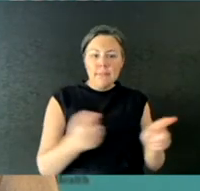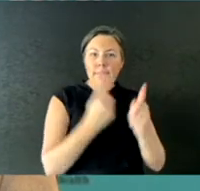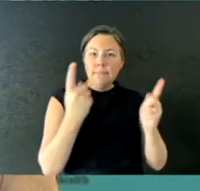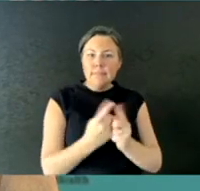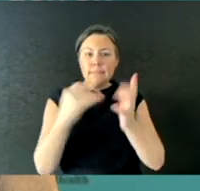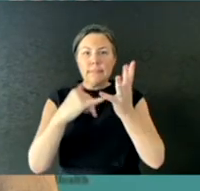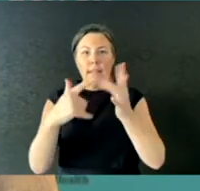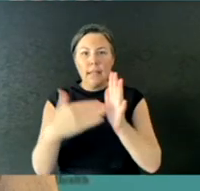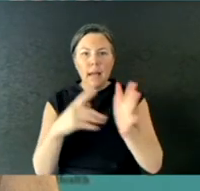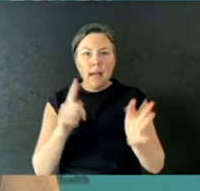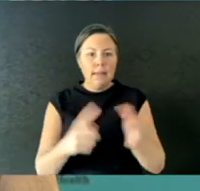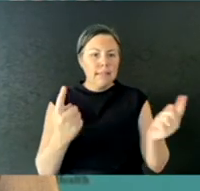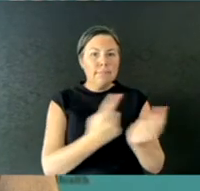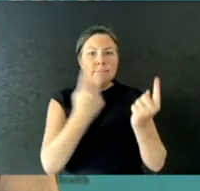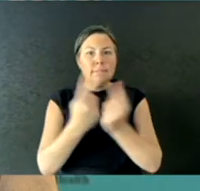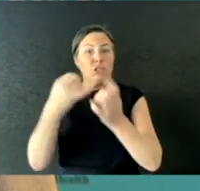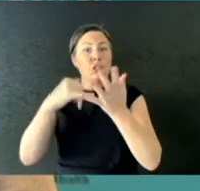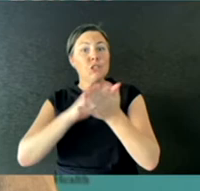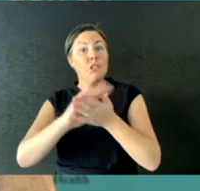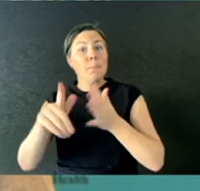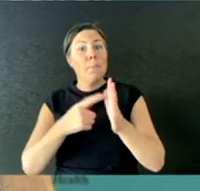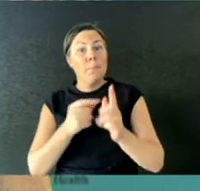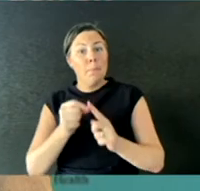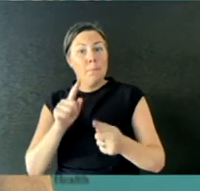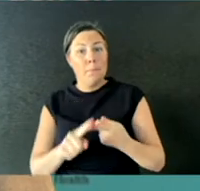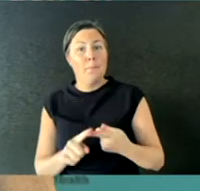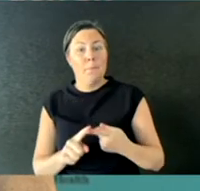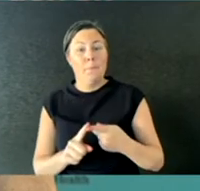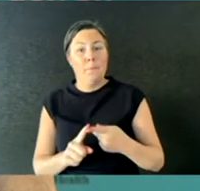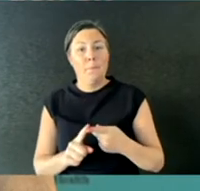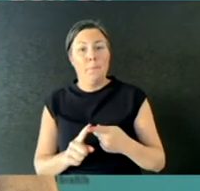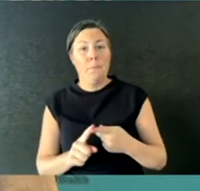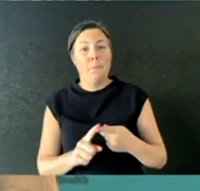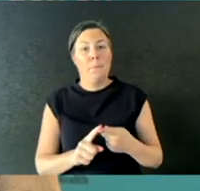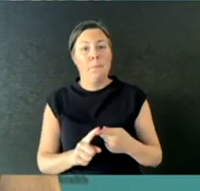masks for fit testing programmes to be undertaken by jurisdictions.